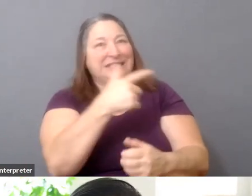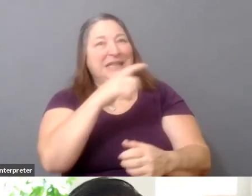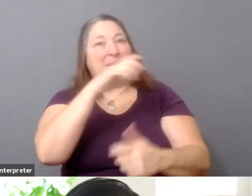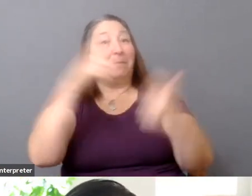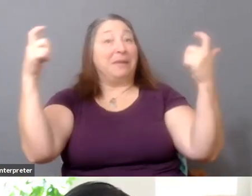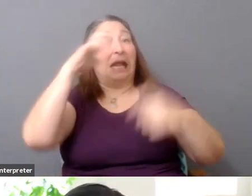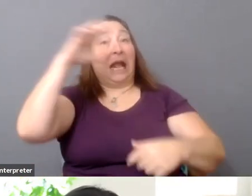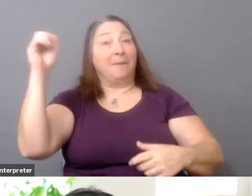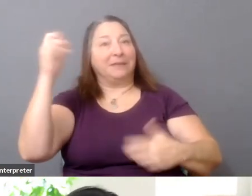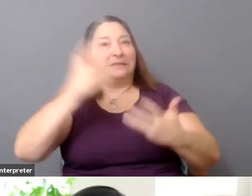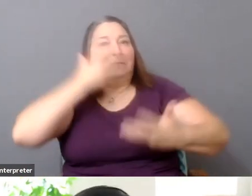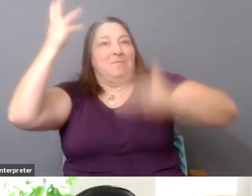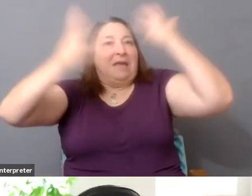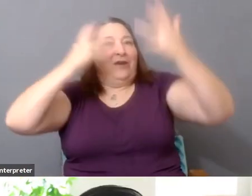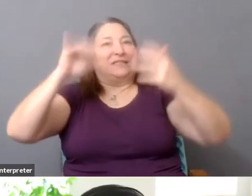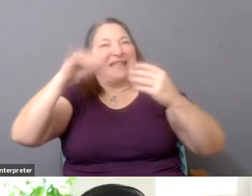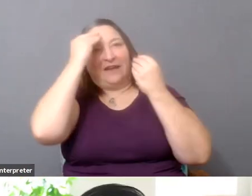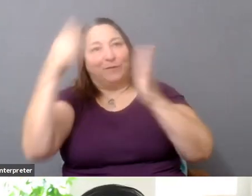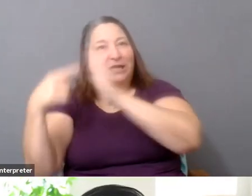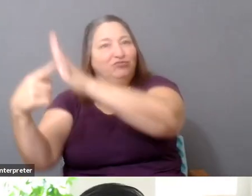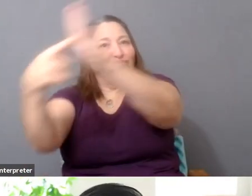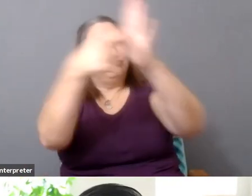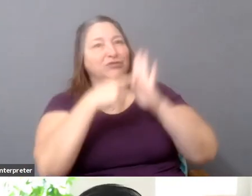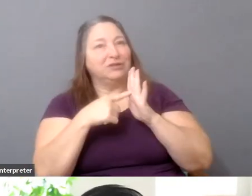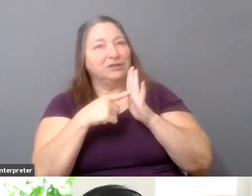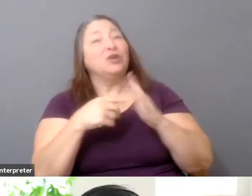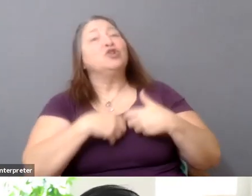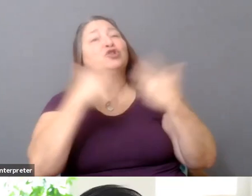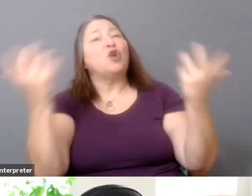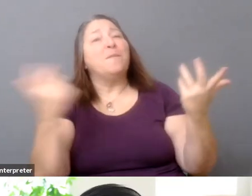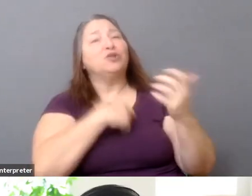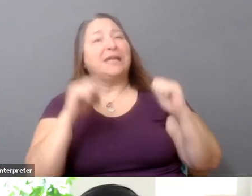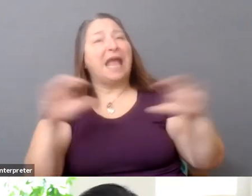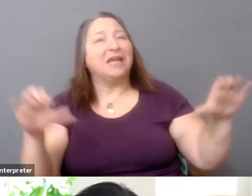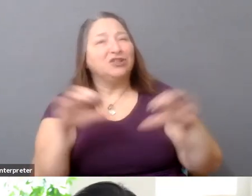to your point of reimagining, I think there's so much we can do to reimagine how collective action could be